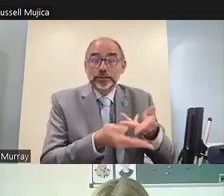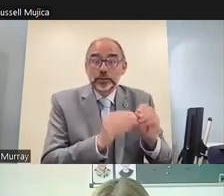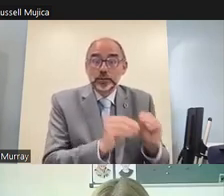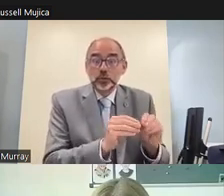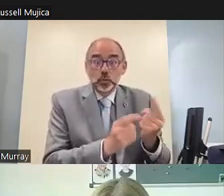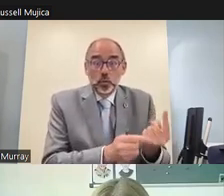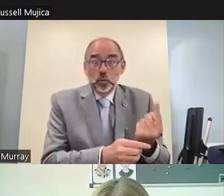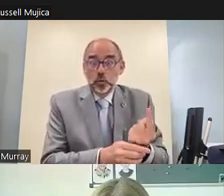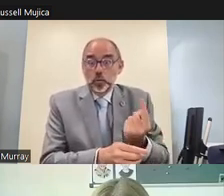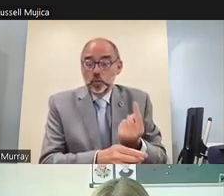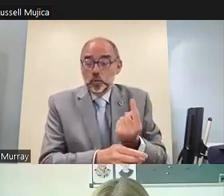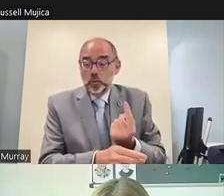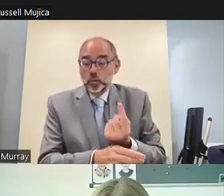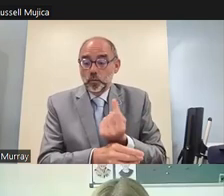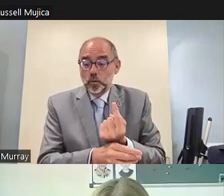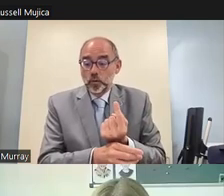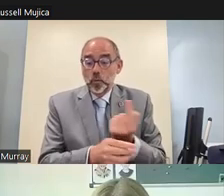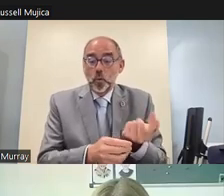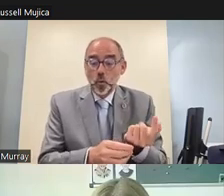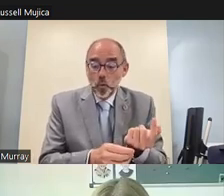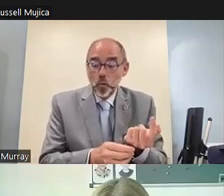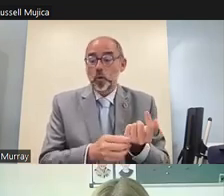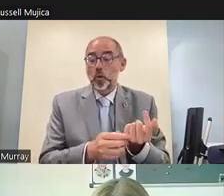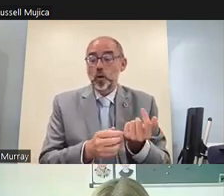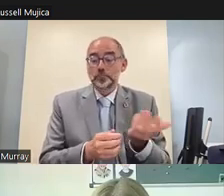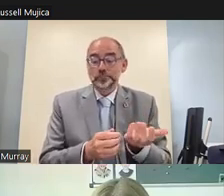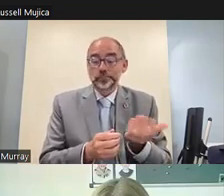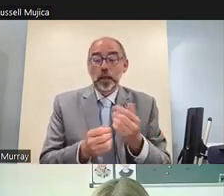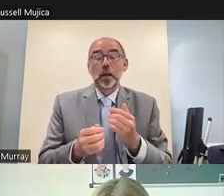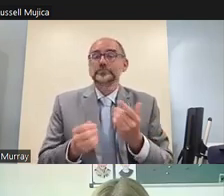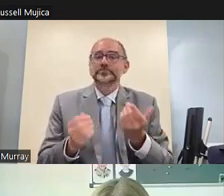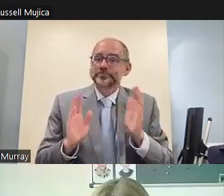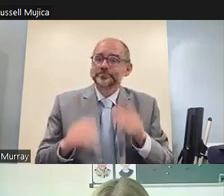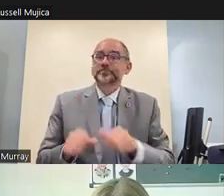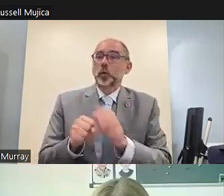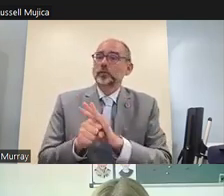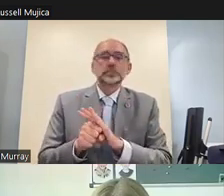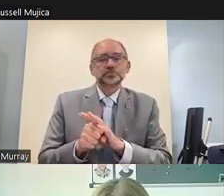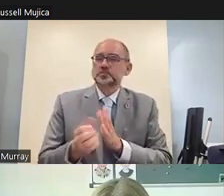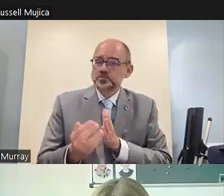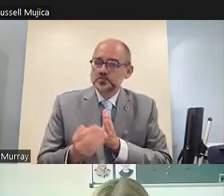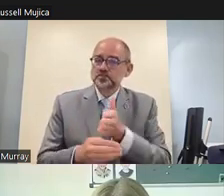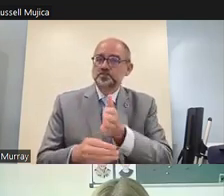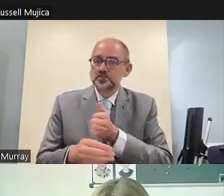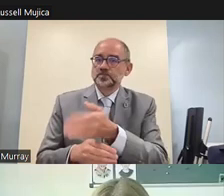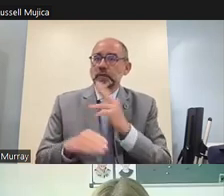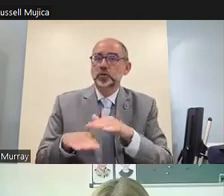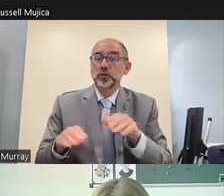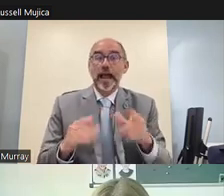of 19. these accounts show the need for reliable data about the impact of covered